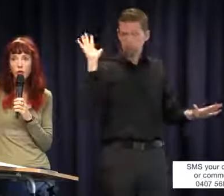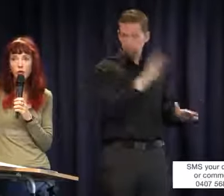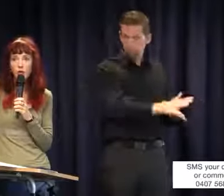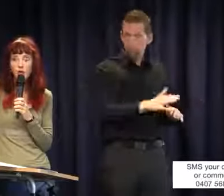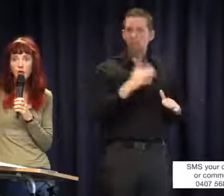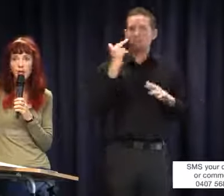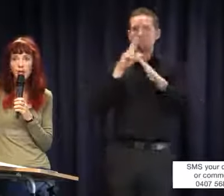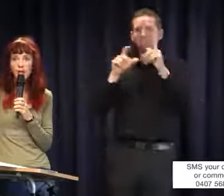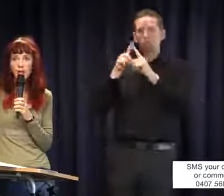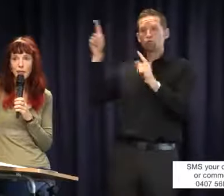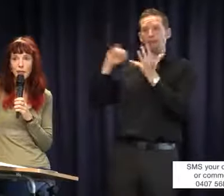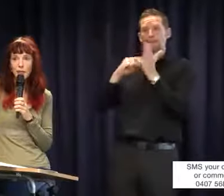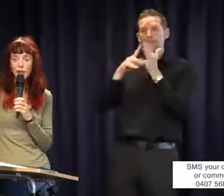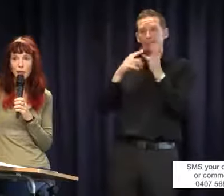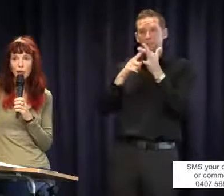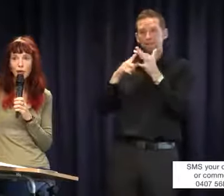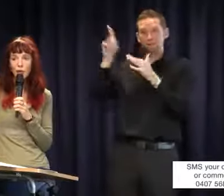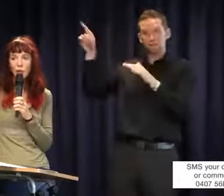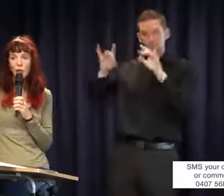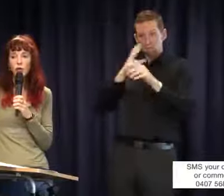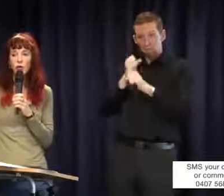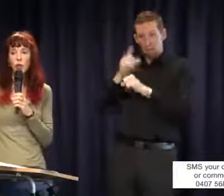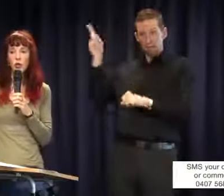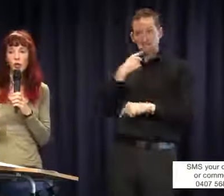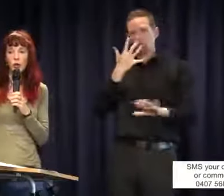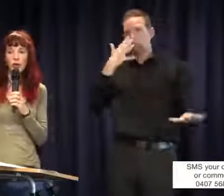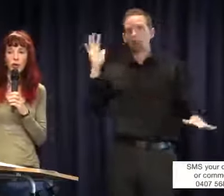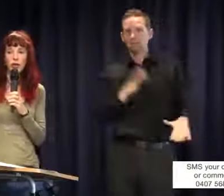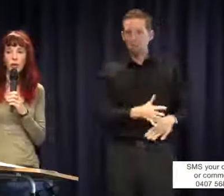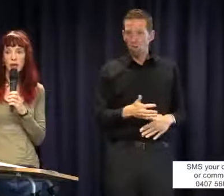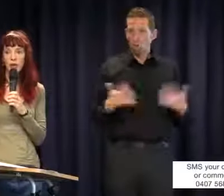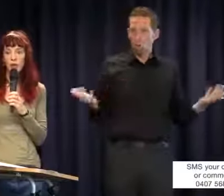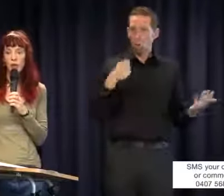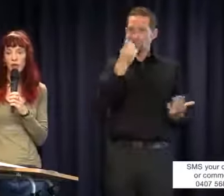Senate saying the same thing. So when you say, `What do I do? How do I keep having these